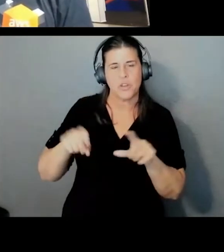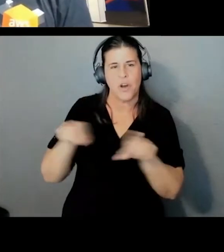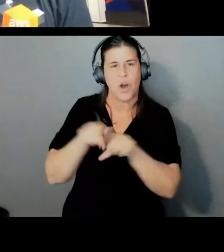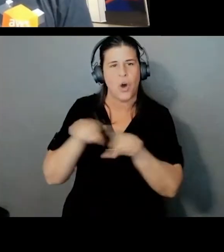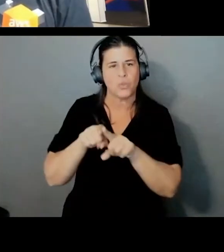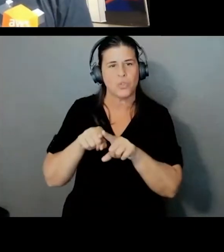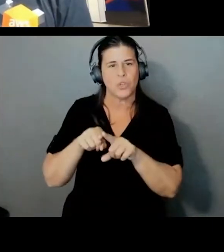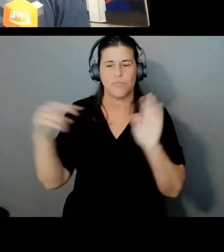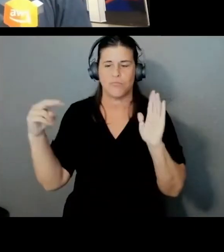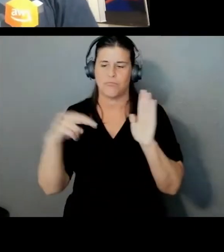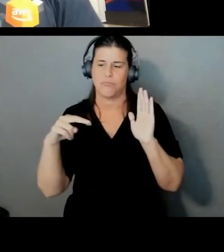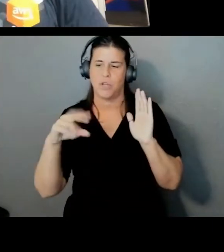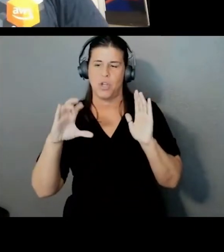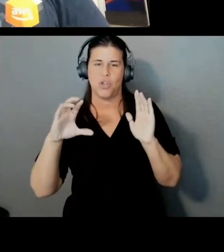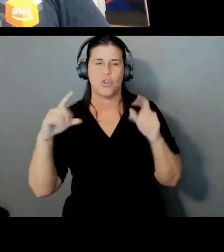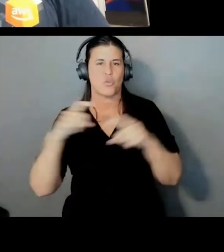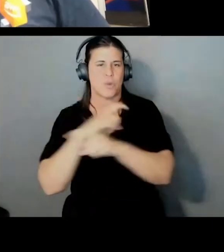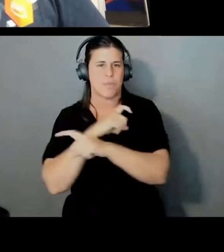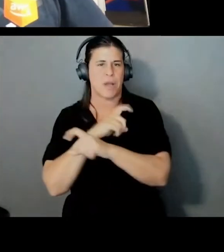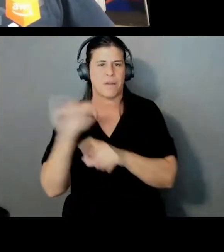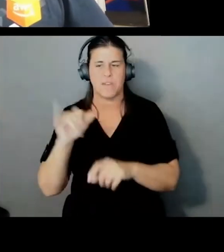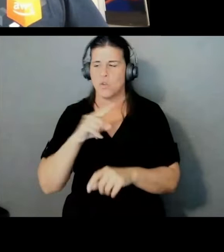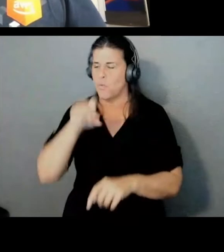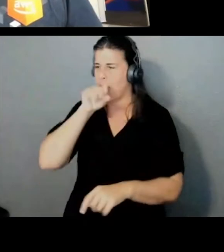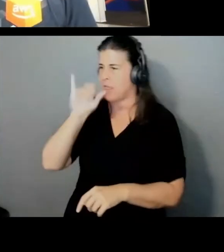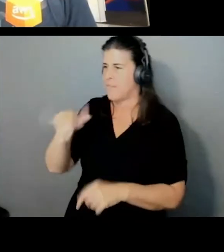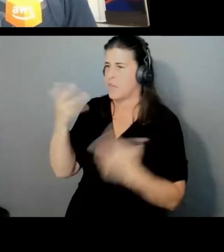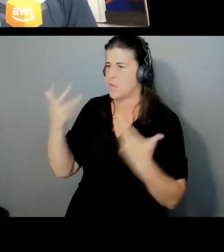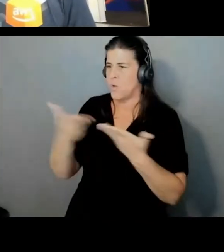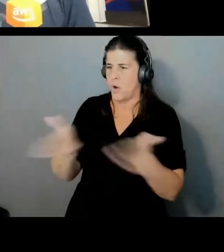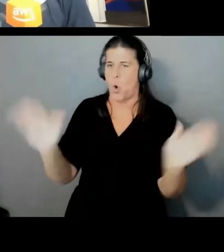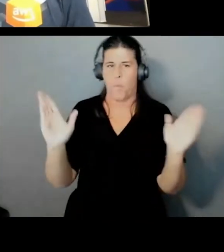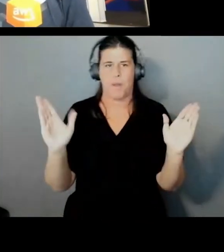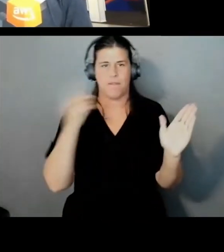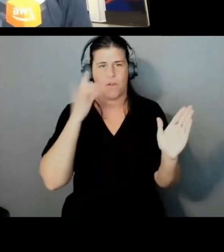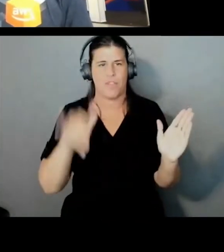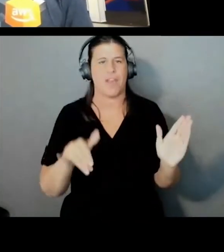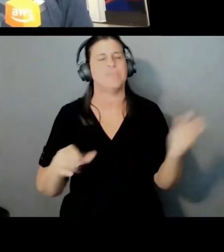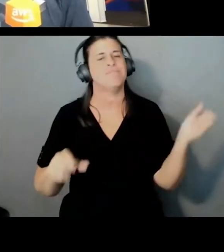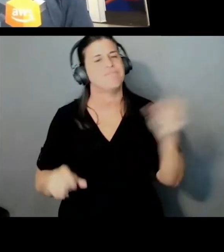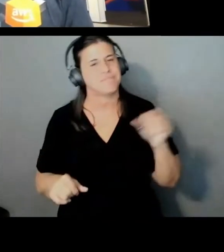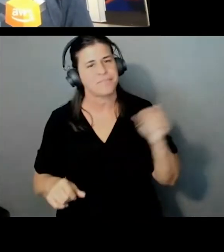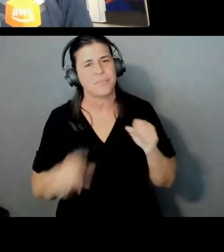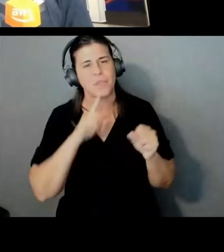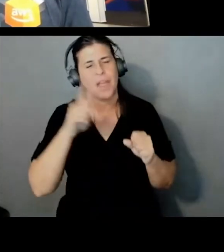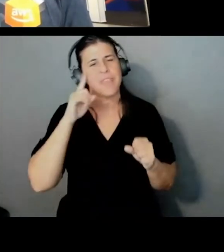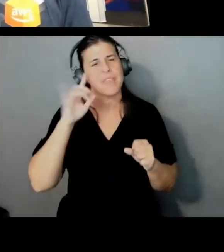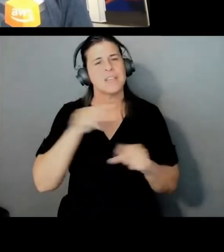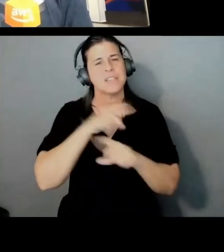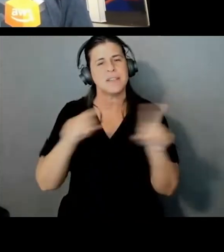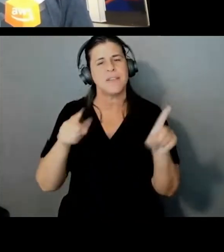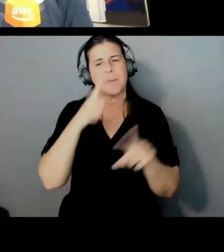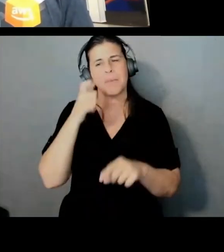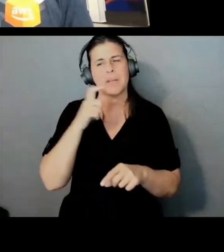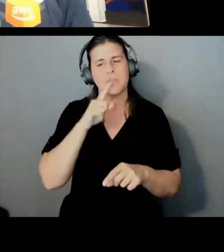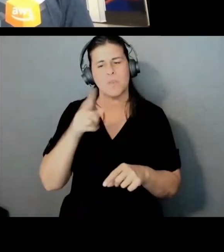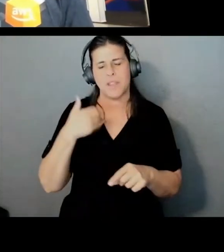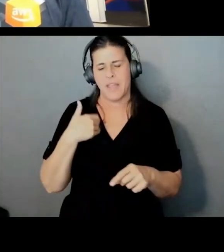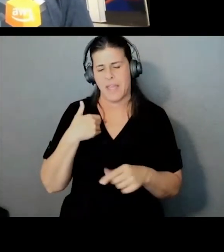So I love that you all have it open in the- Yeah. And I think it's different. I mean, there are definitely products, you know, like Ver-